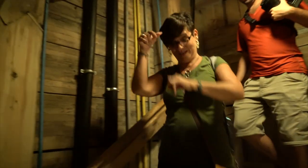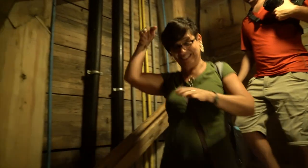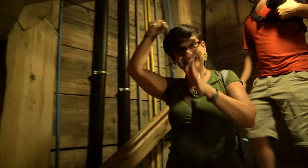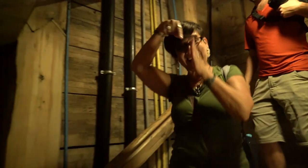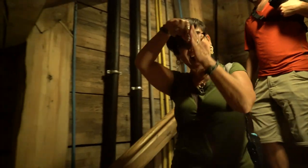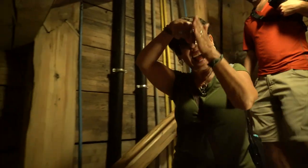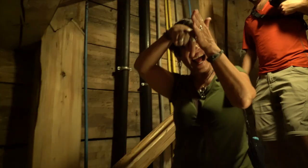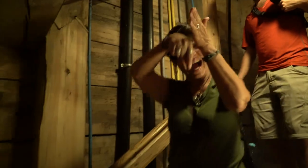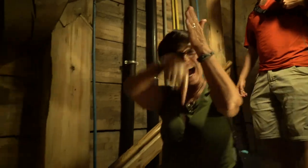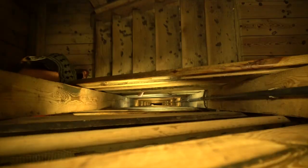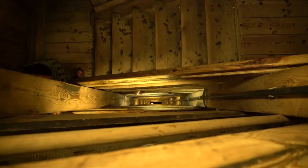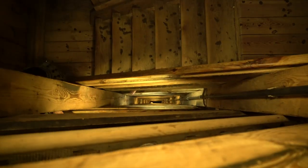It's really deep.